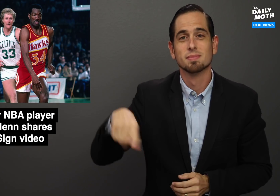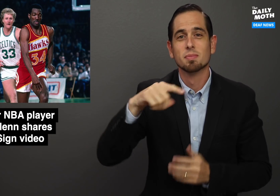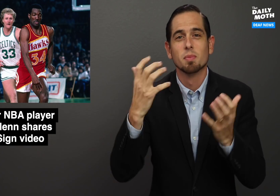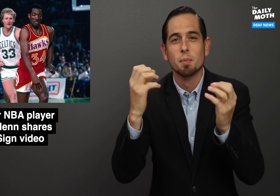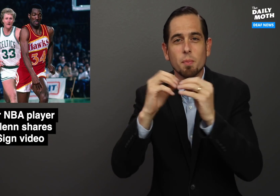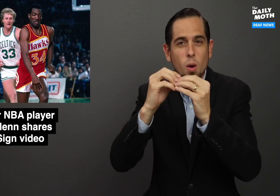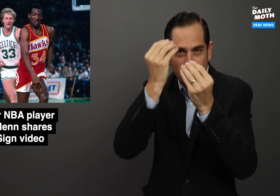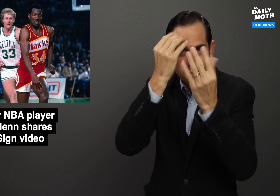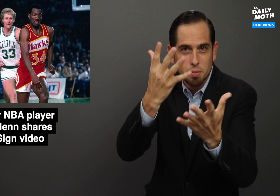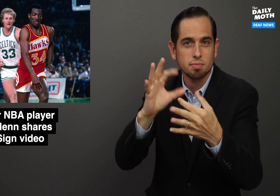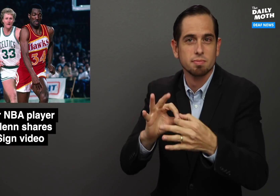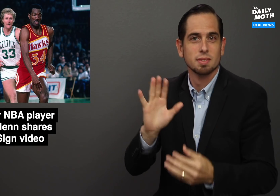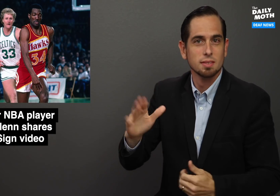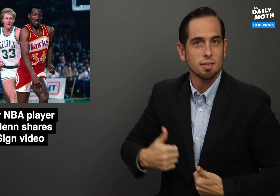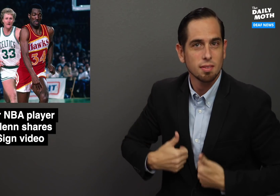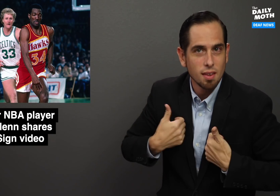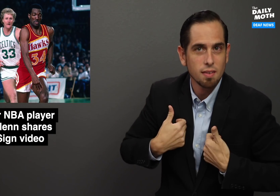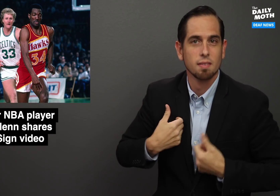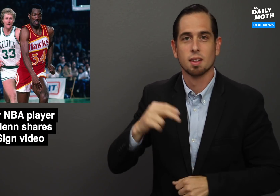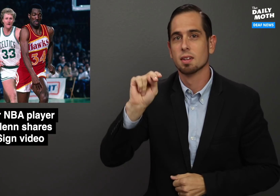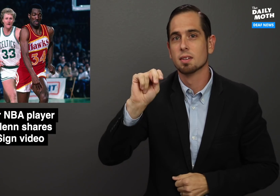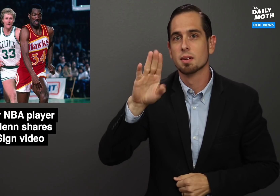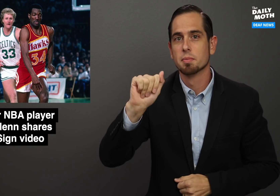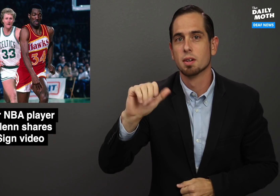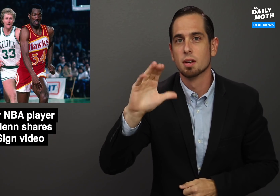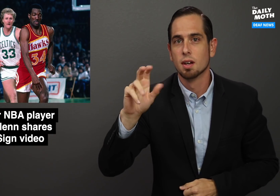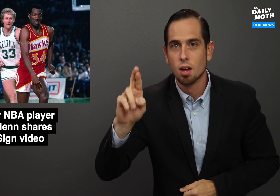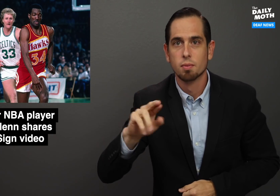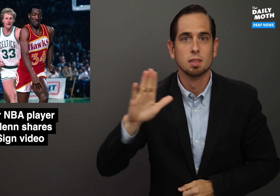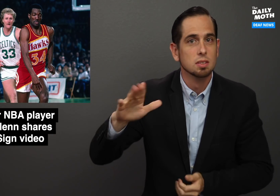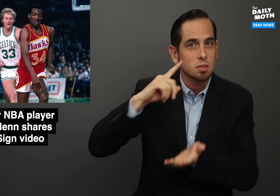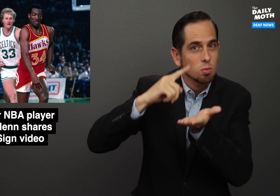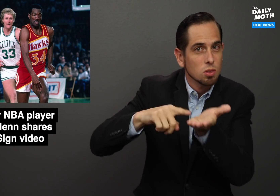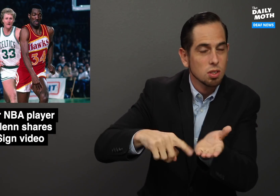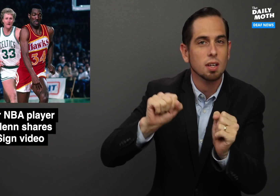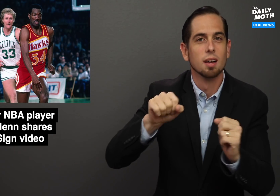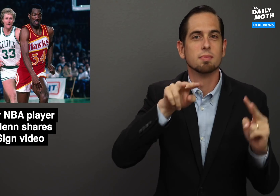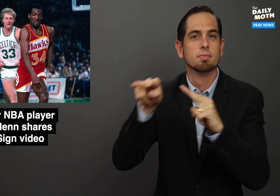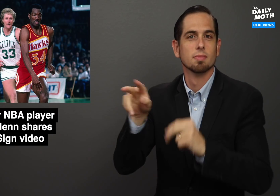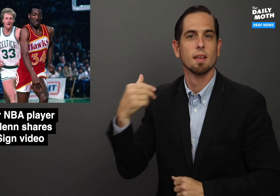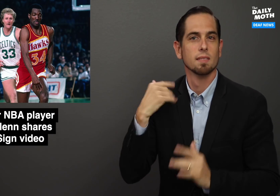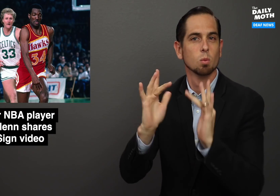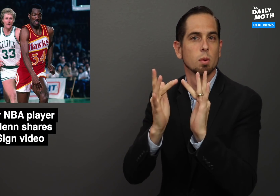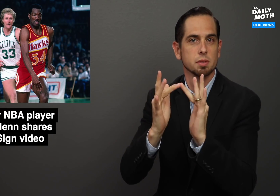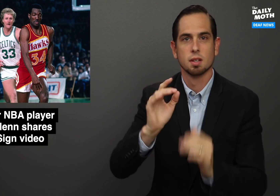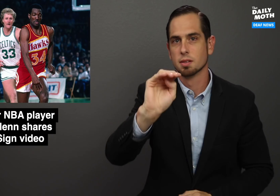For more information about his life, NBA career, and his research, you can check out his website at